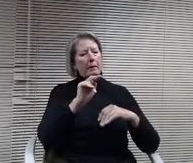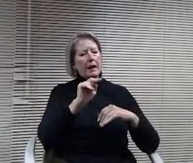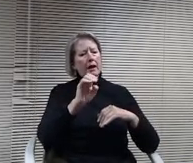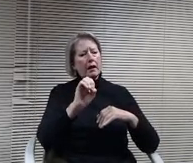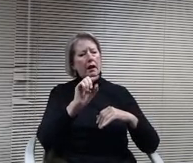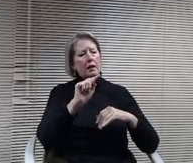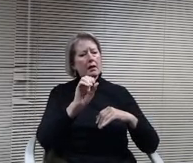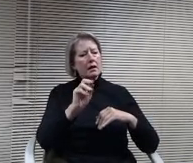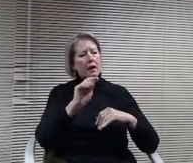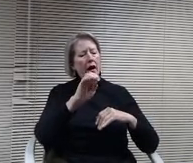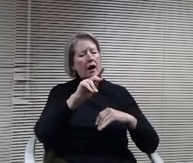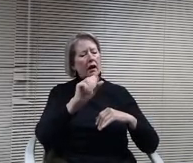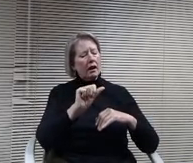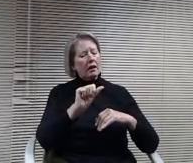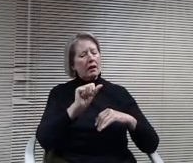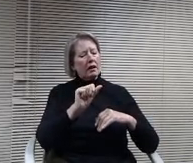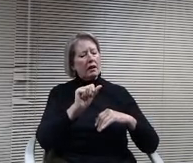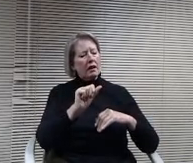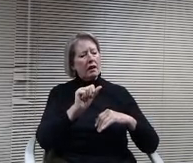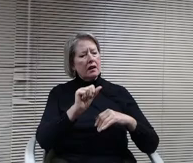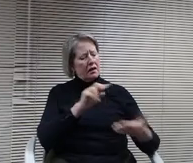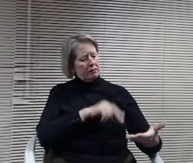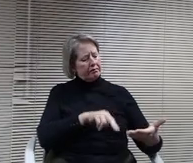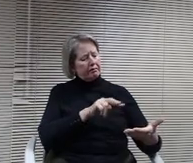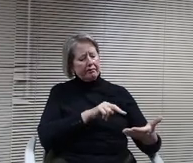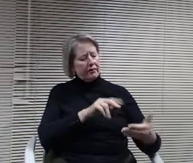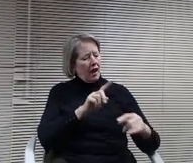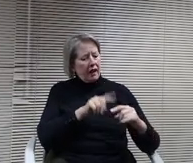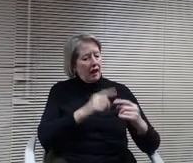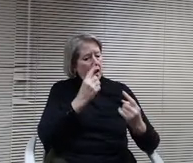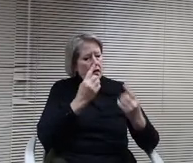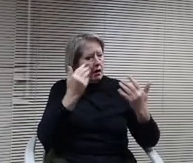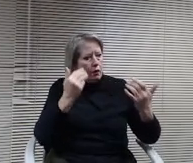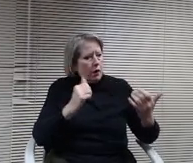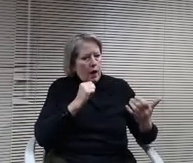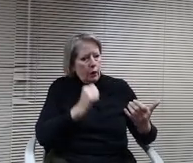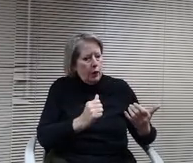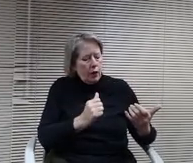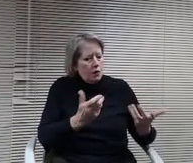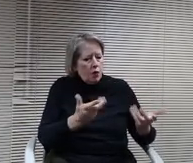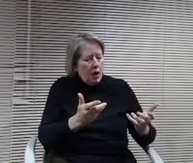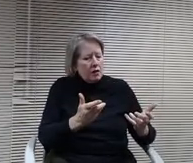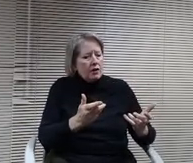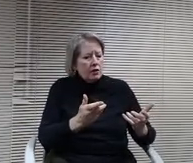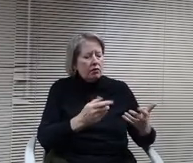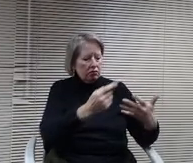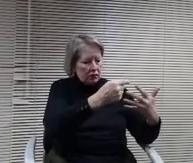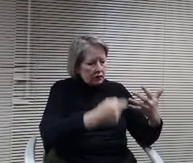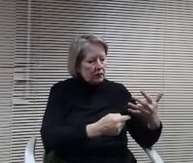through it, I frankly can't think of any we wouldn't want to do it for all those reasons financially that you outlined